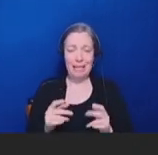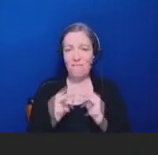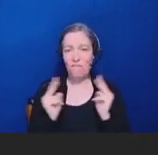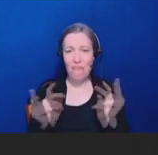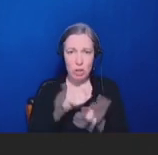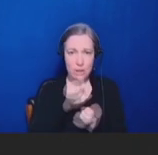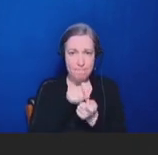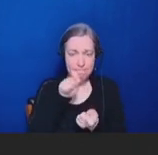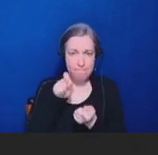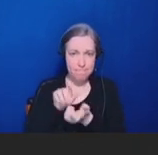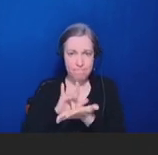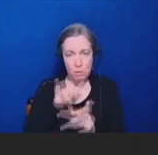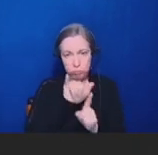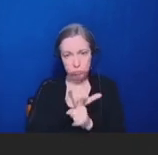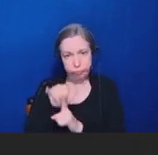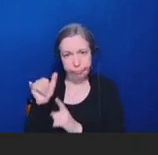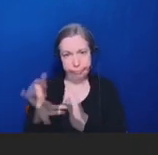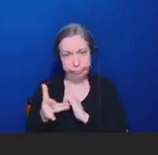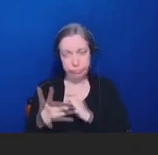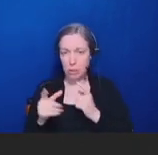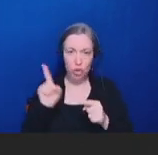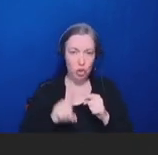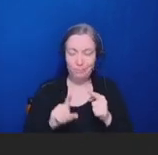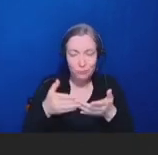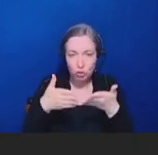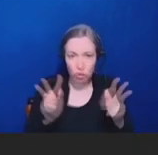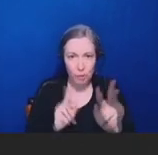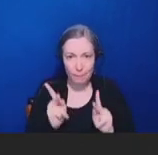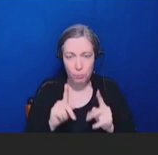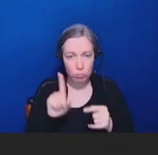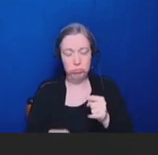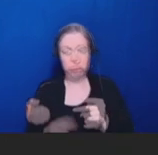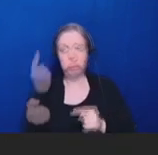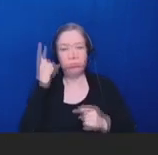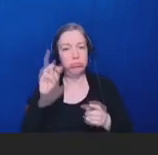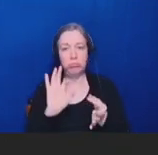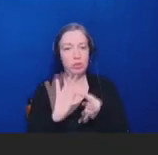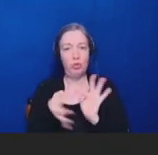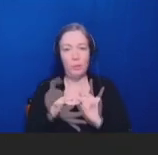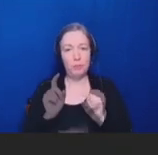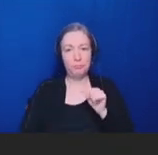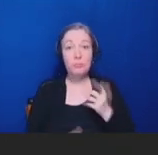by the general public. Second, when issues arise that either require decisions or complex